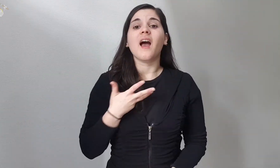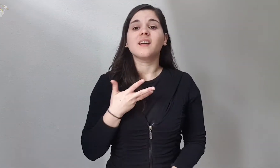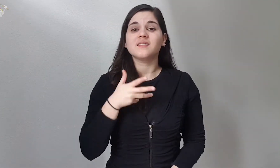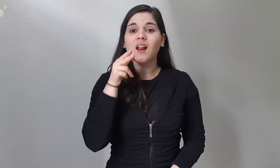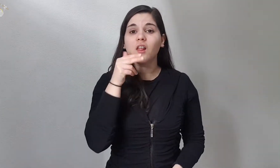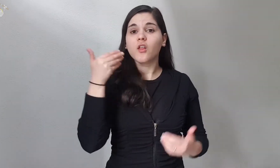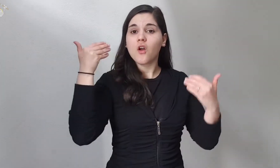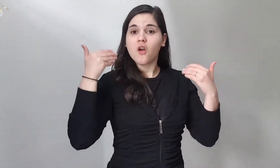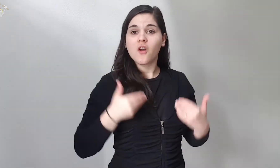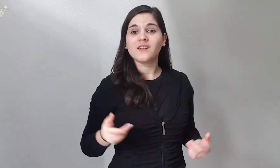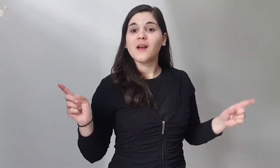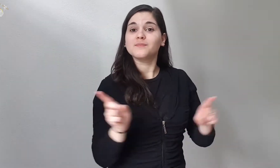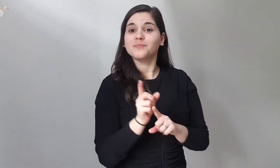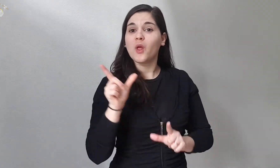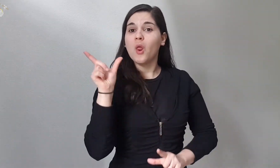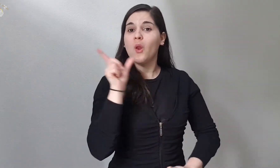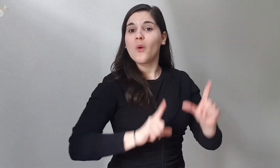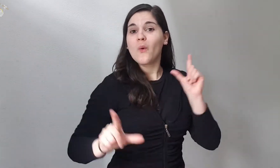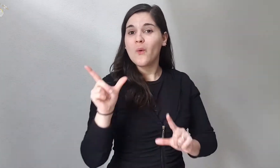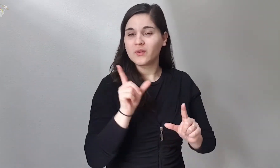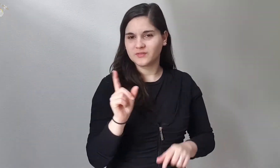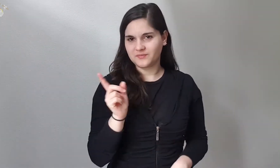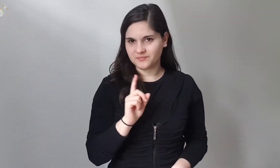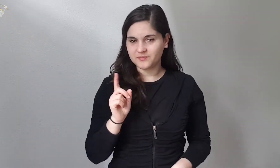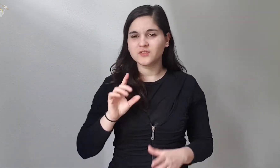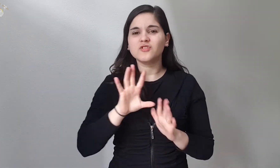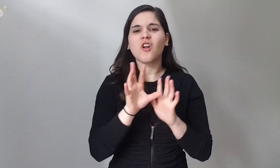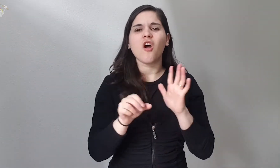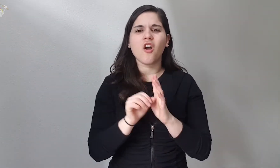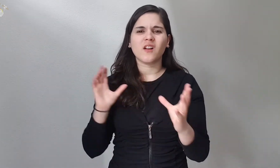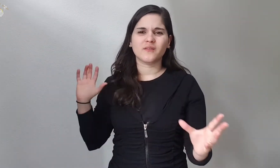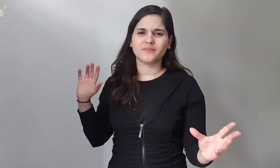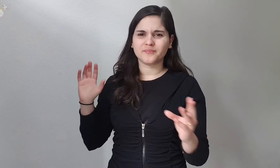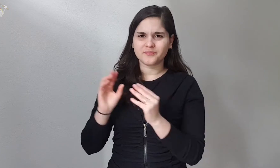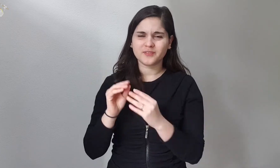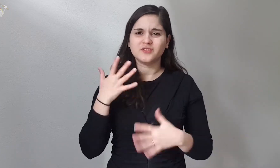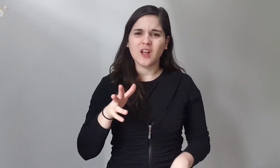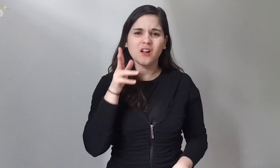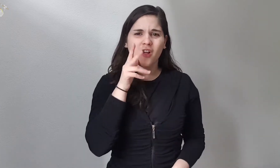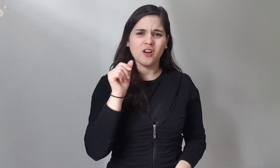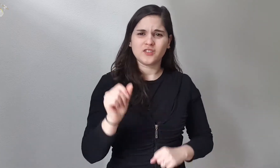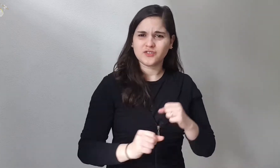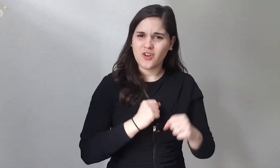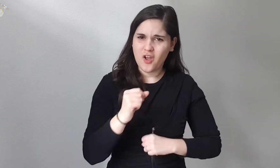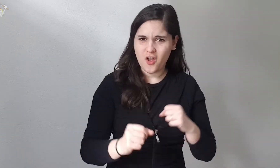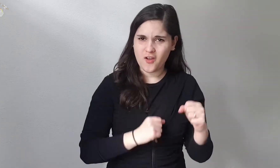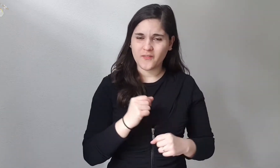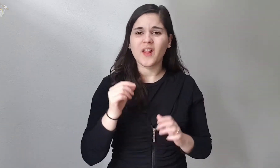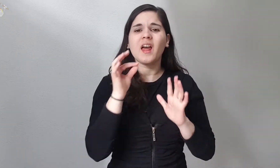Being a woman is not a luxury, women have suffered in history,